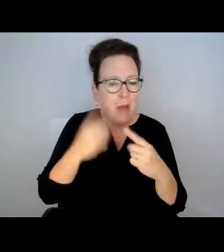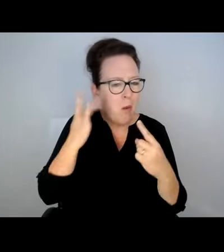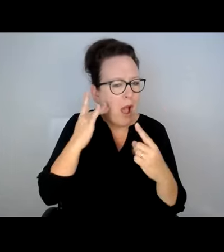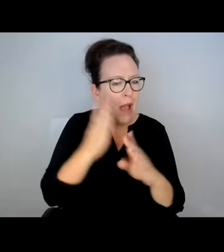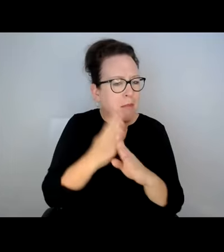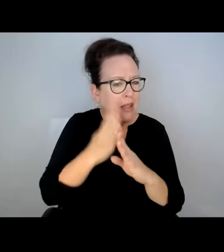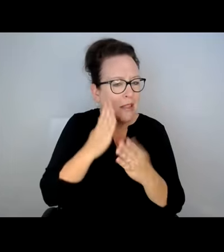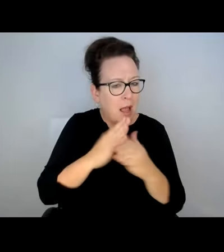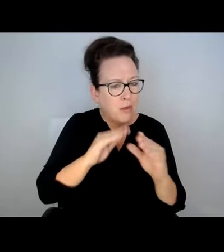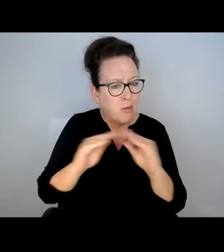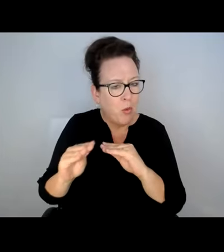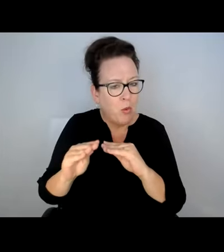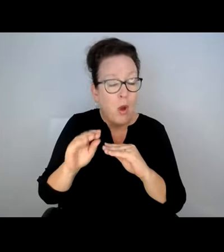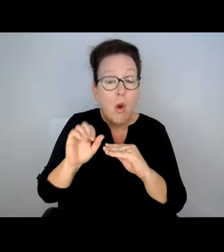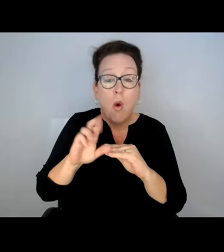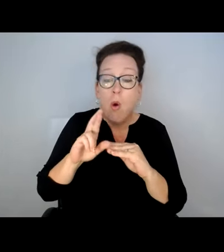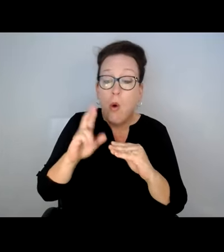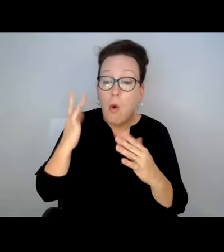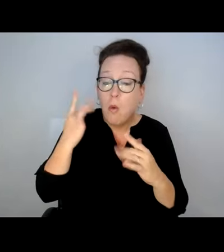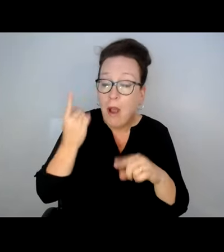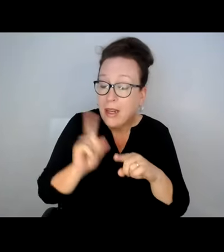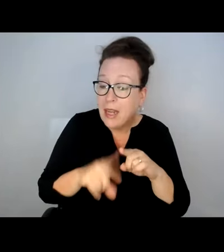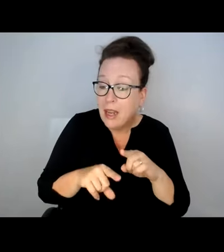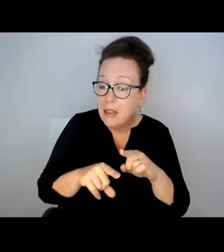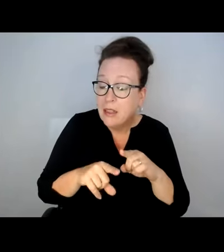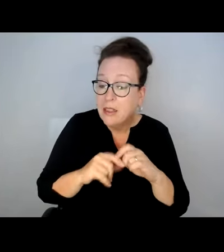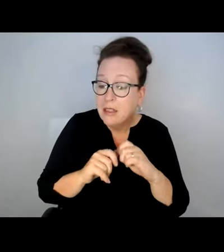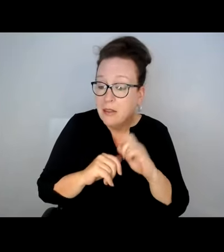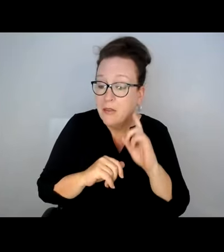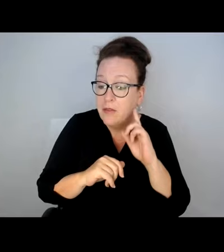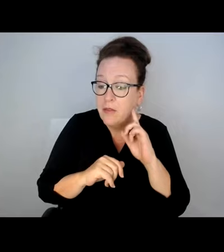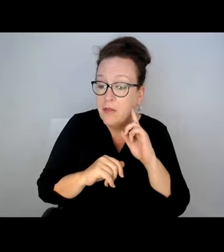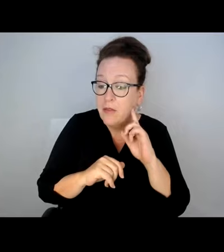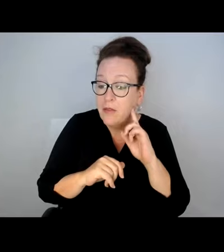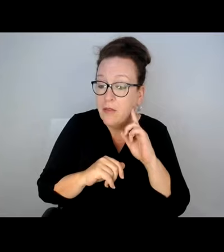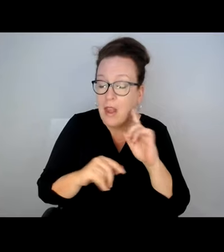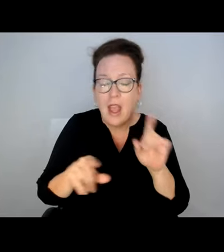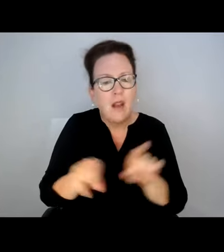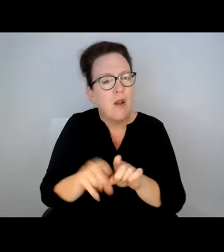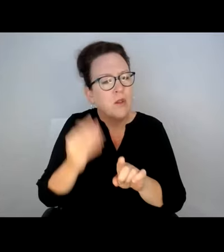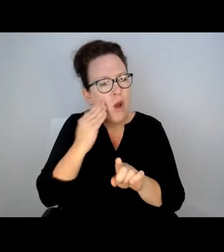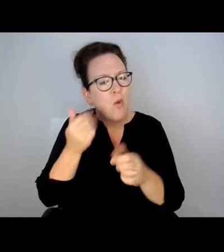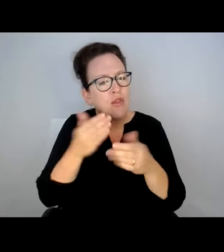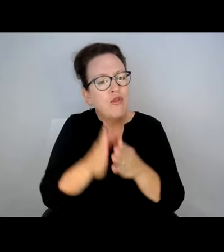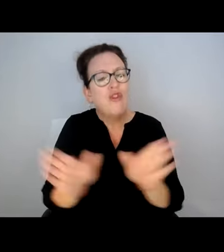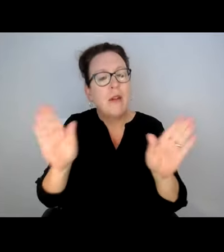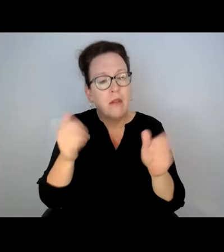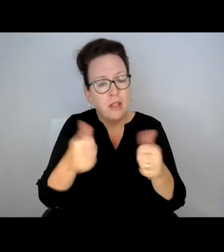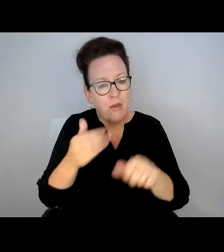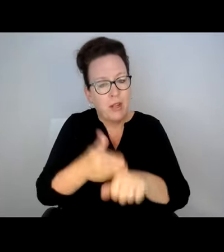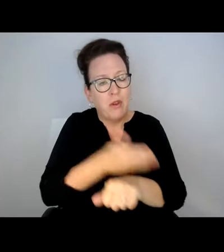MY EMAIL IN THE CHAT AND HAPPY TO FOLLOW UP IF FOLKS HAVE QUESTIONS WHY BUS STOPS HAVE BEEN MOVED OR NOT MOVED.